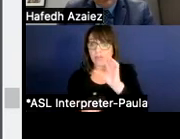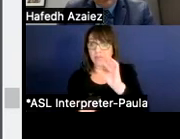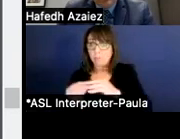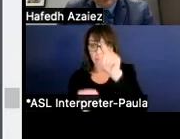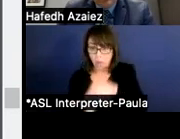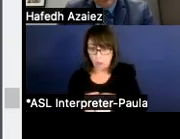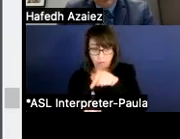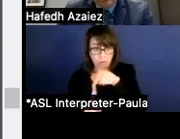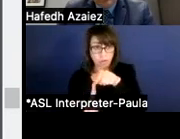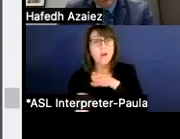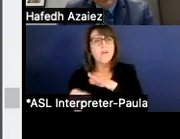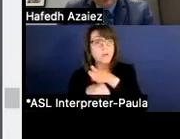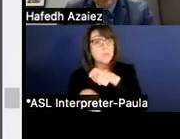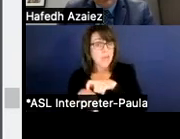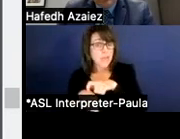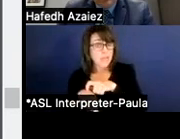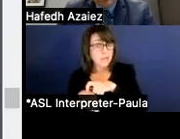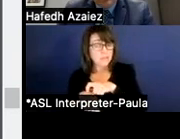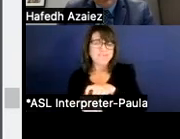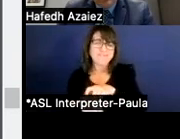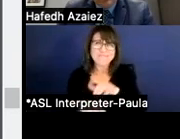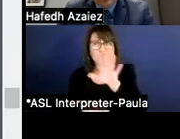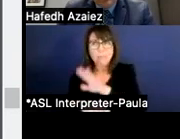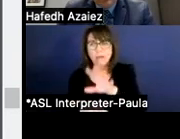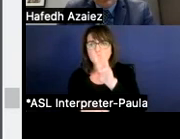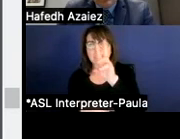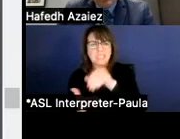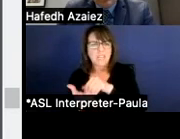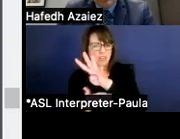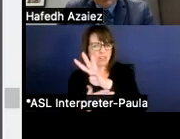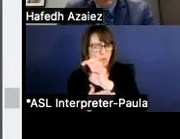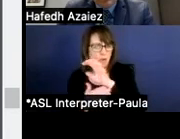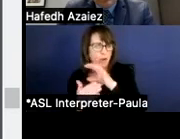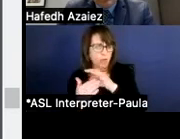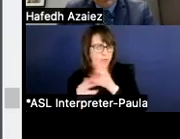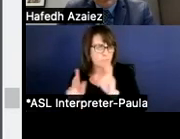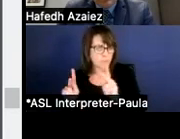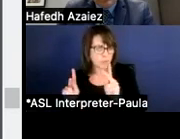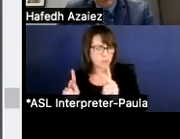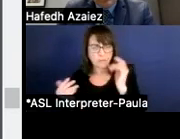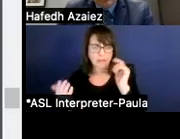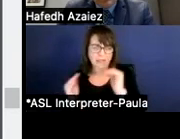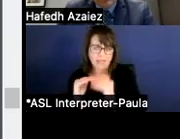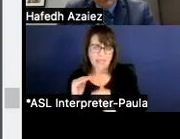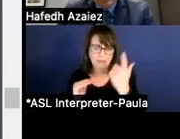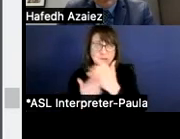of full-time equivalence is probably closer to 6,400 at this point. So it's a little bit lower, but that's because of our part-time staff